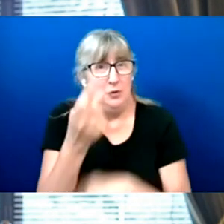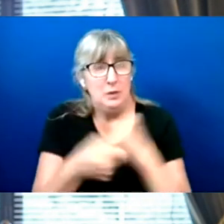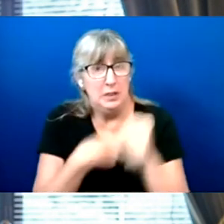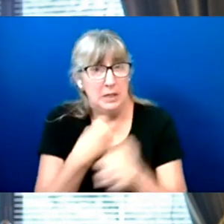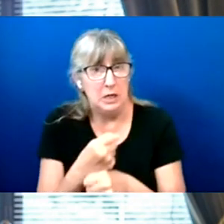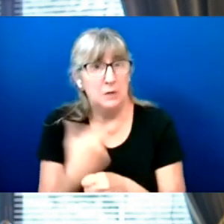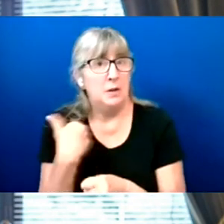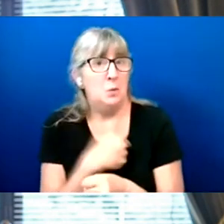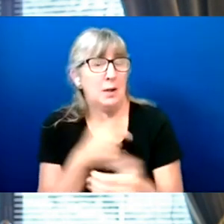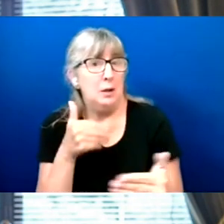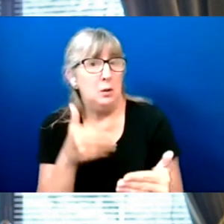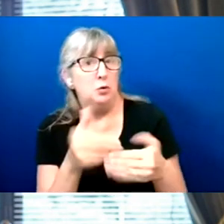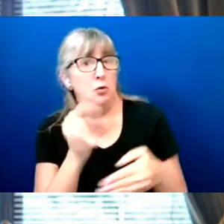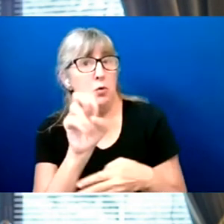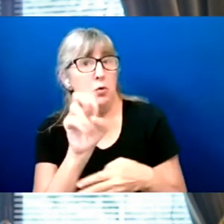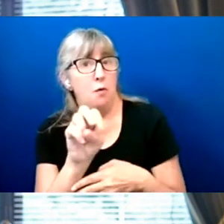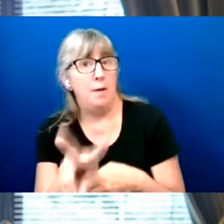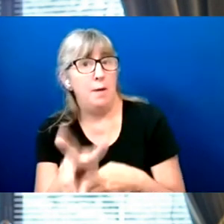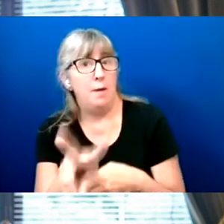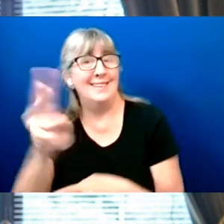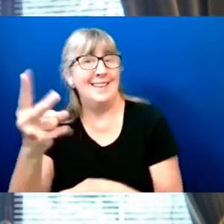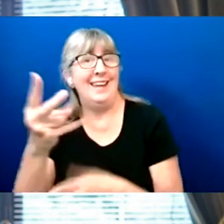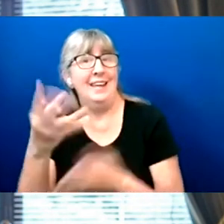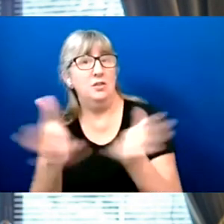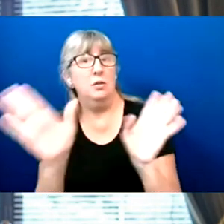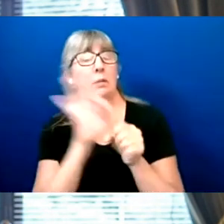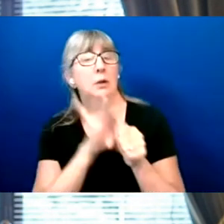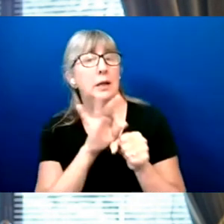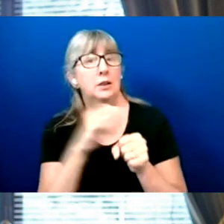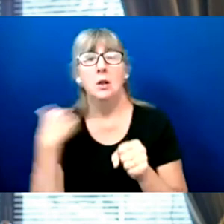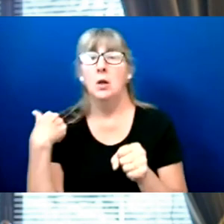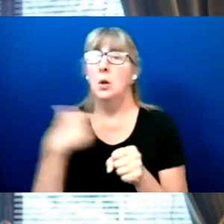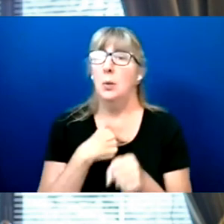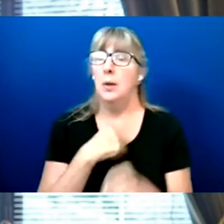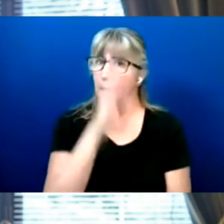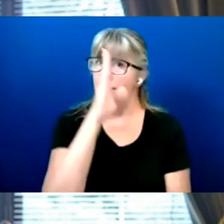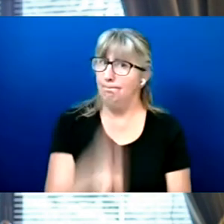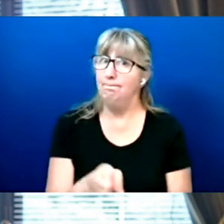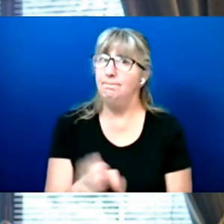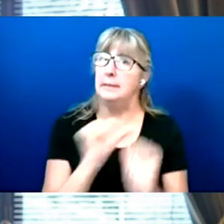to the November 2nd general election, we are unwavering in our commitment.